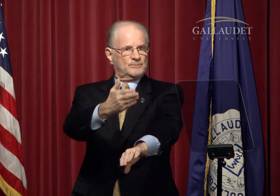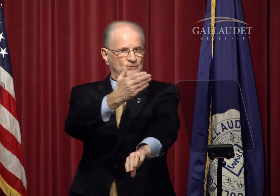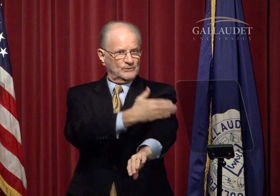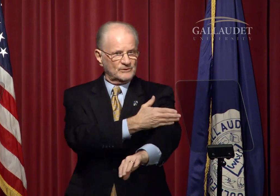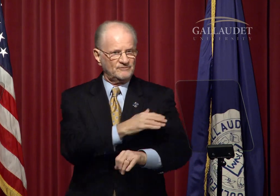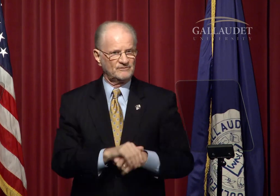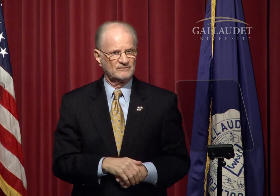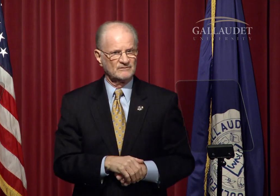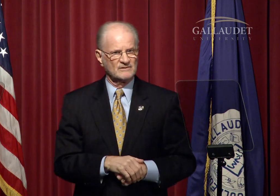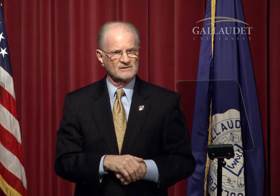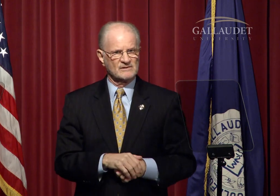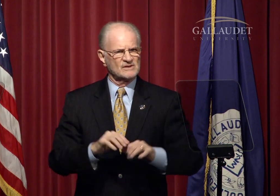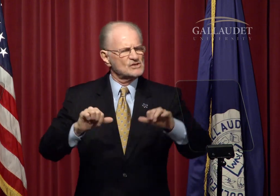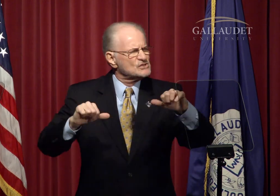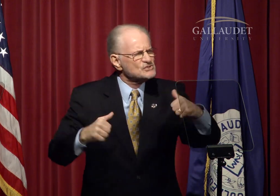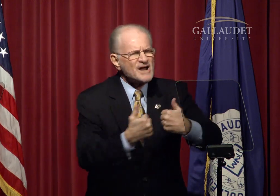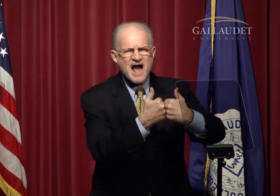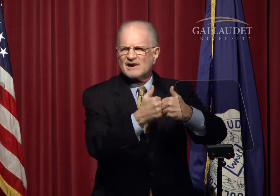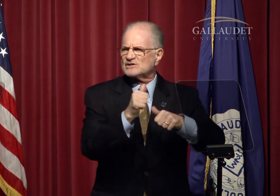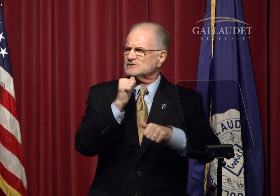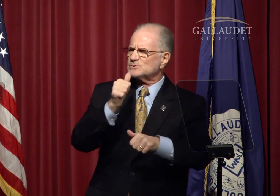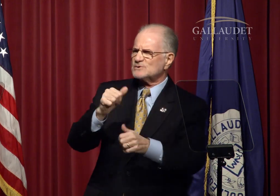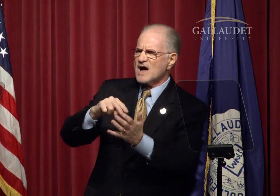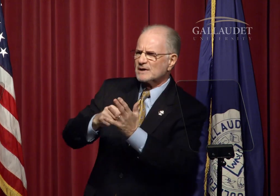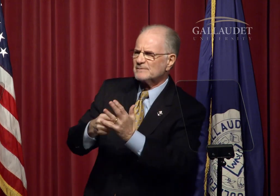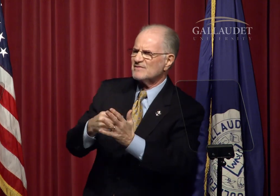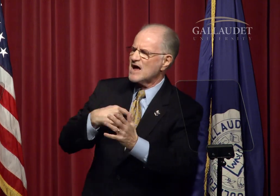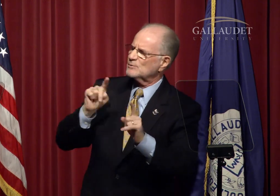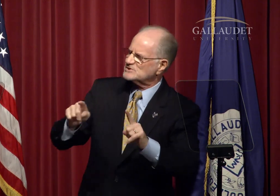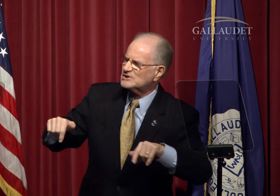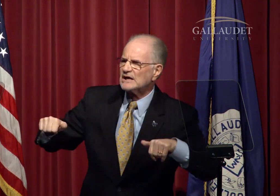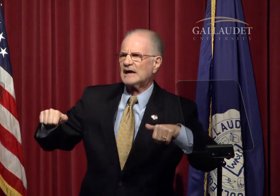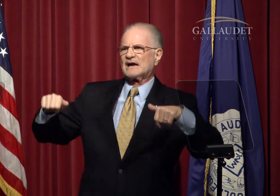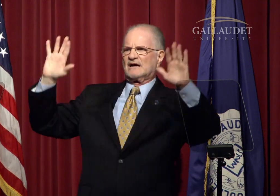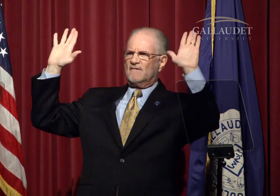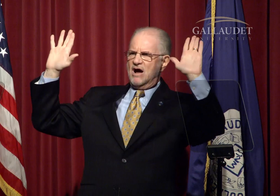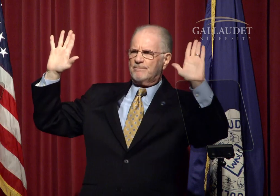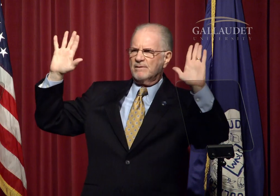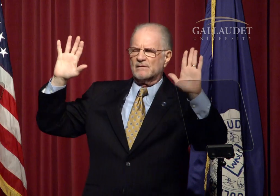to continuously improve. Challenges do not mean